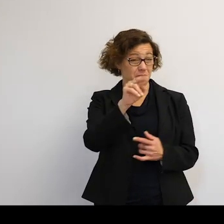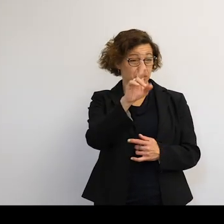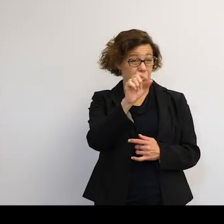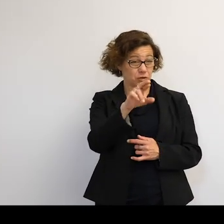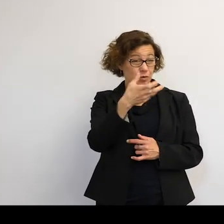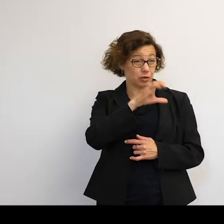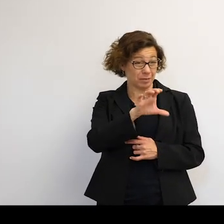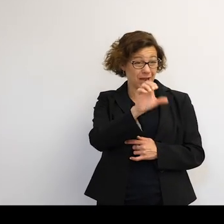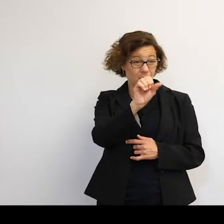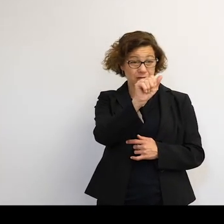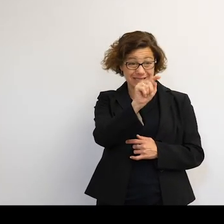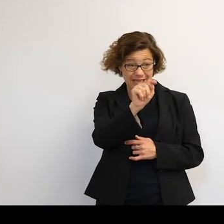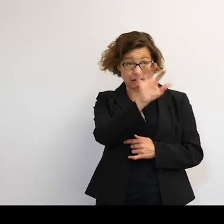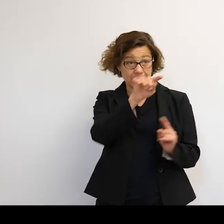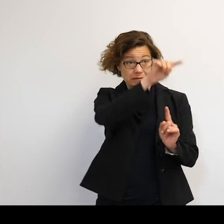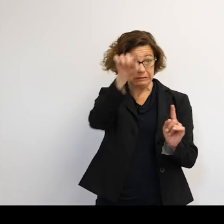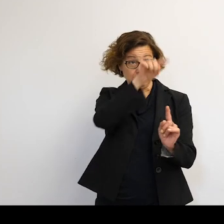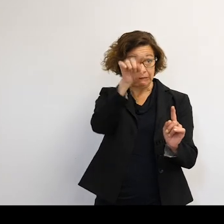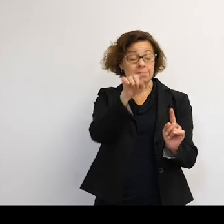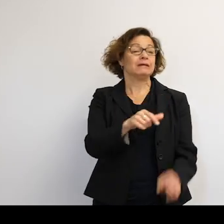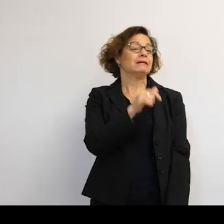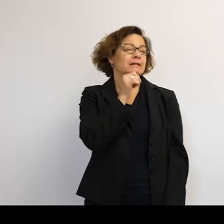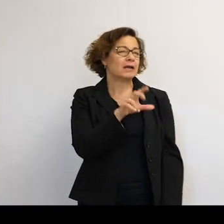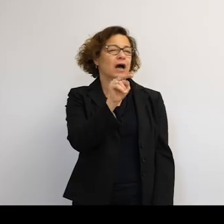So not nuclear powered in the sense we would think.